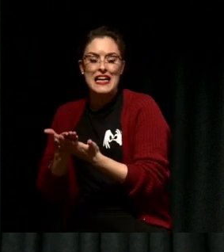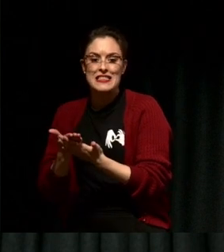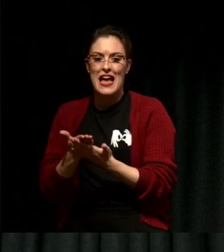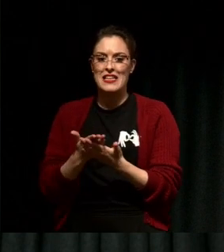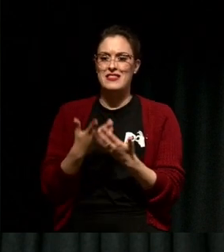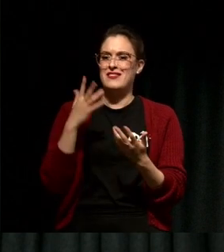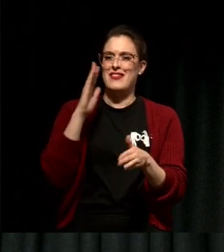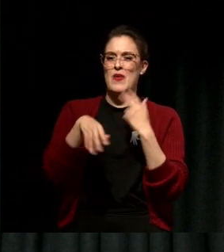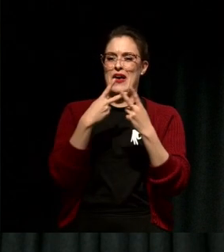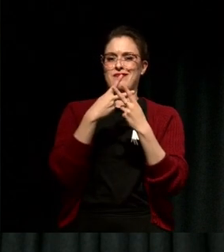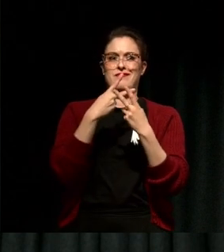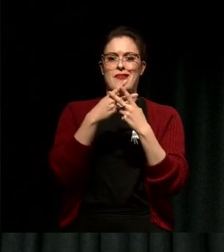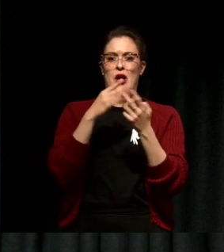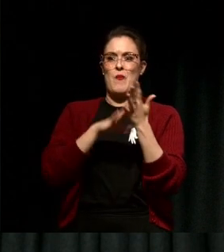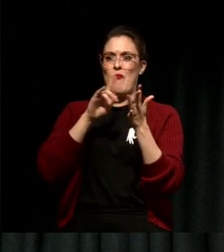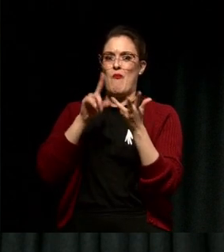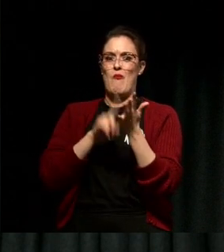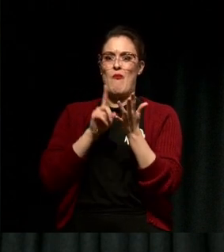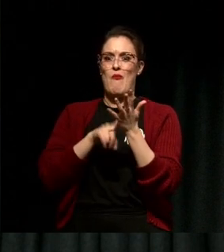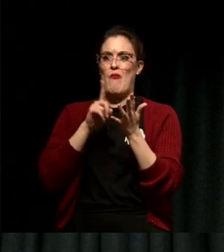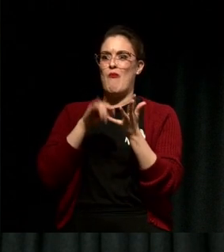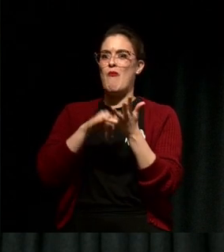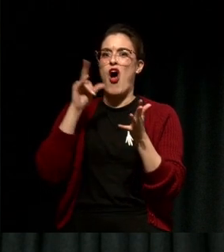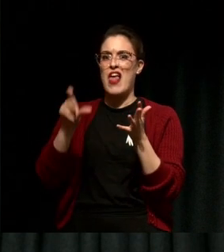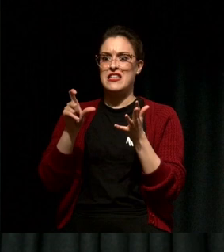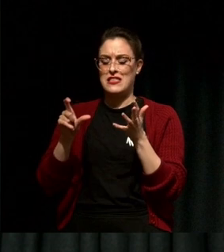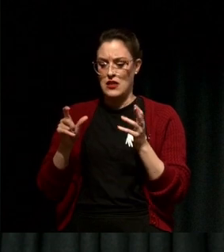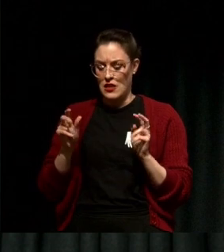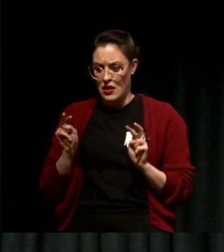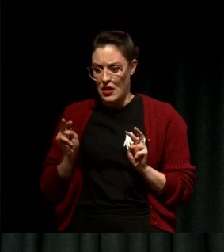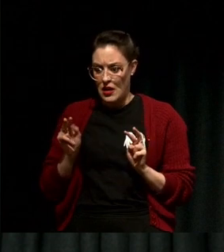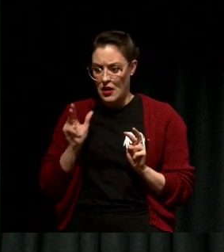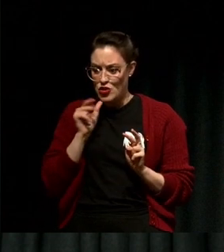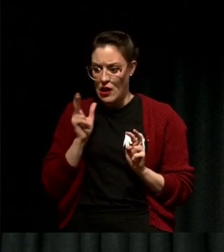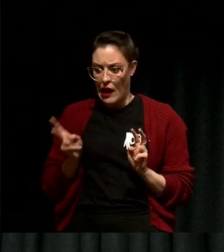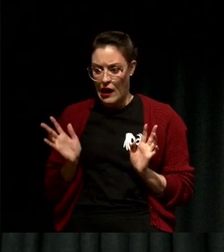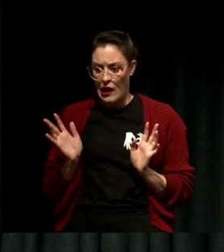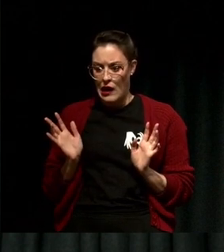mollusk Gastropod.